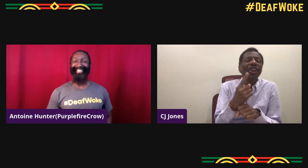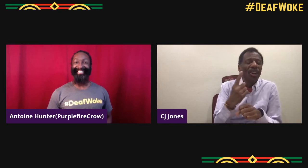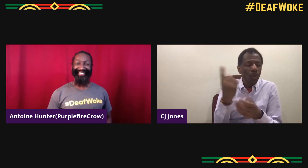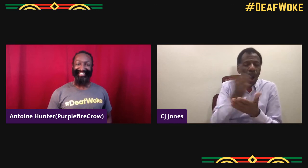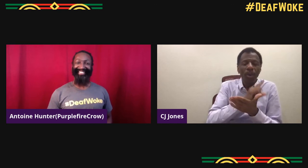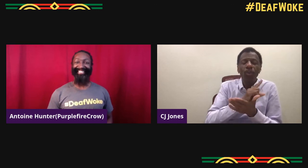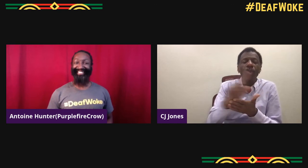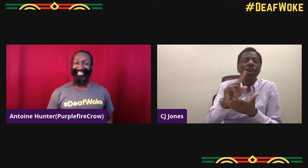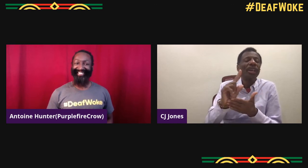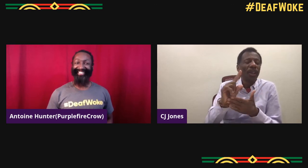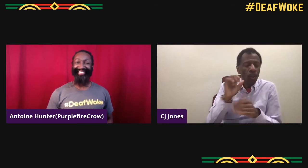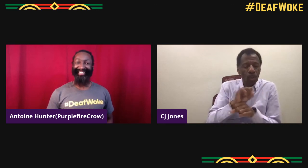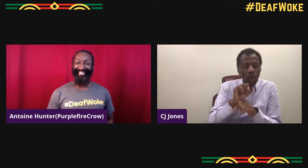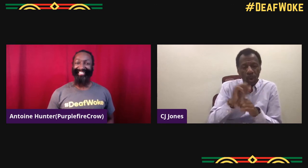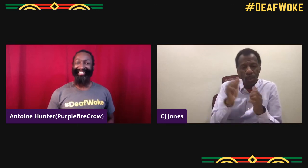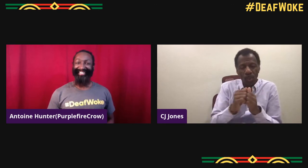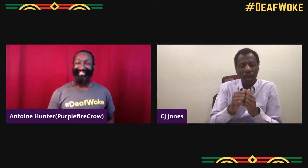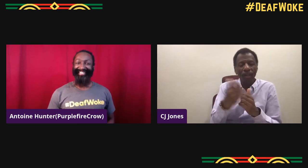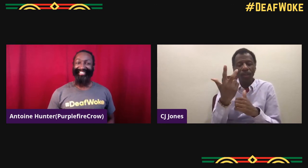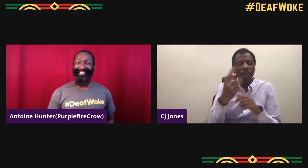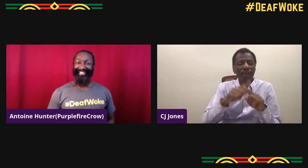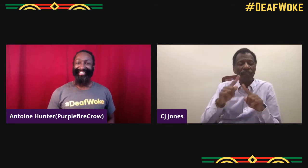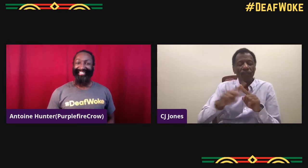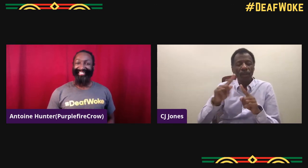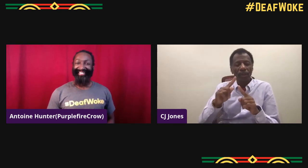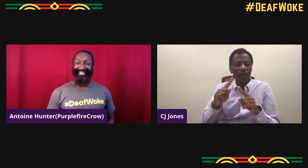Yeah, I did that residency for 17 years